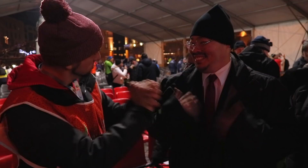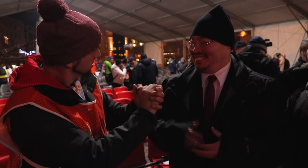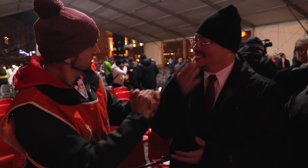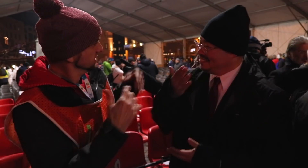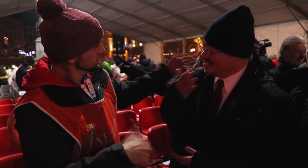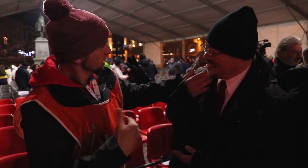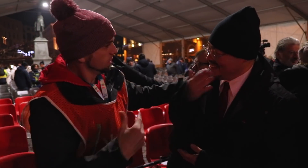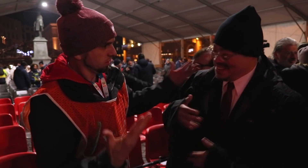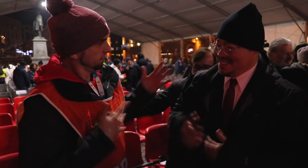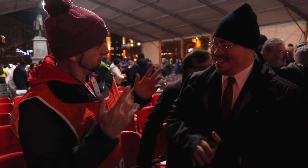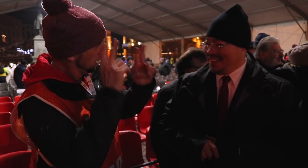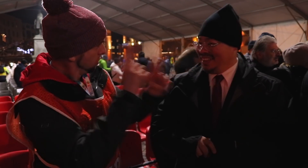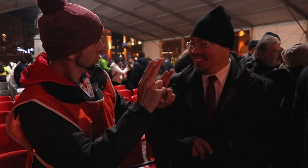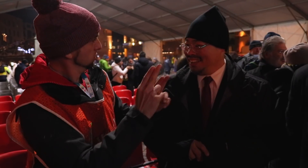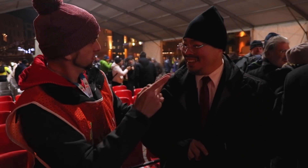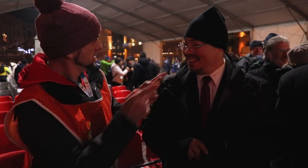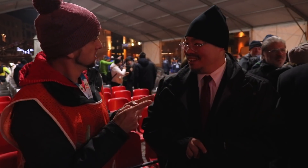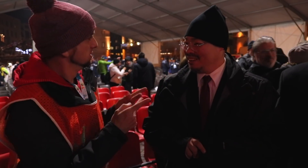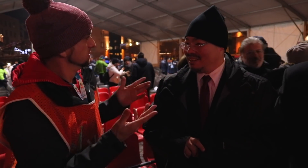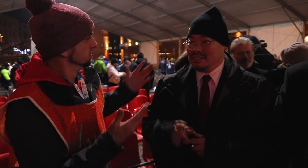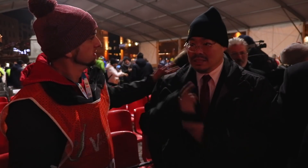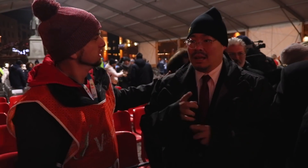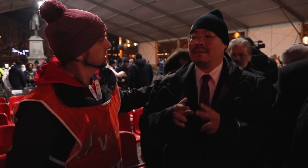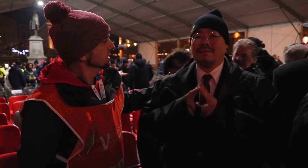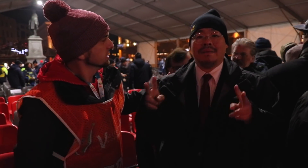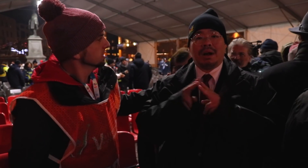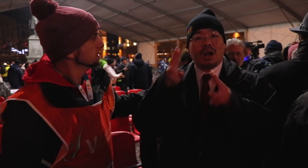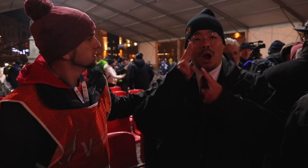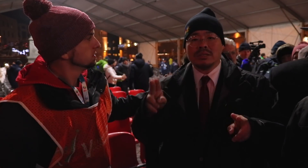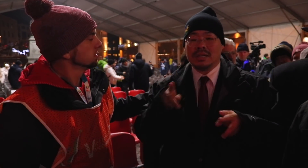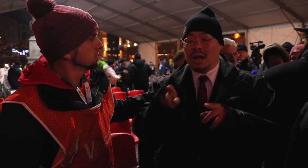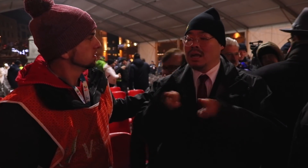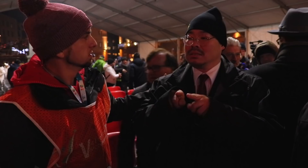Congratulations! Thank you! Is it an honor? I'm very, very honored.